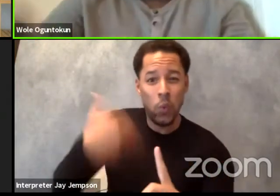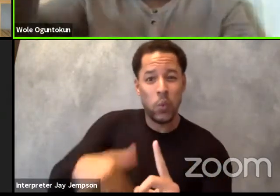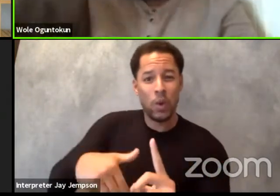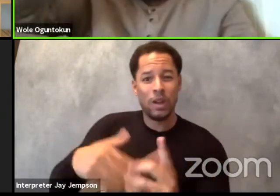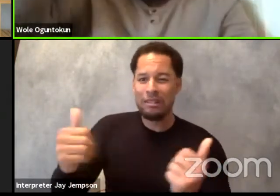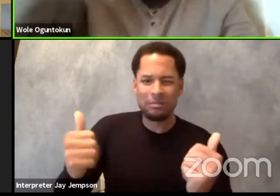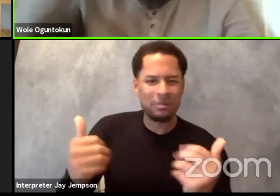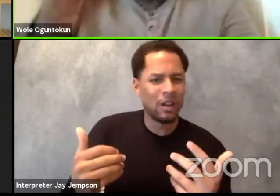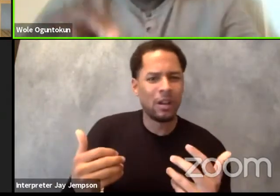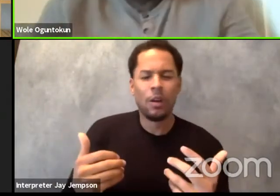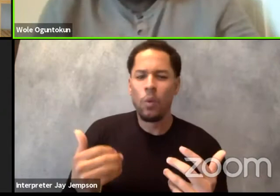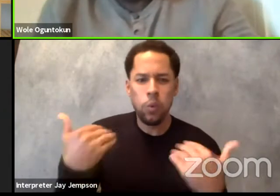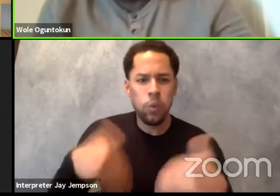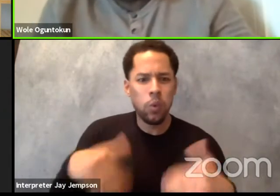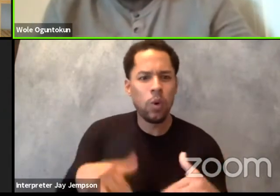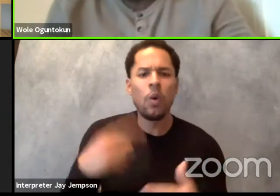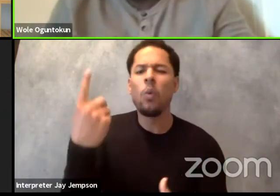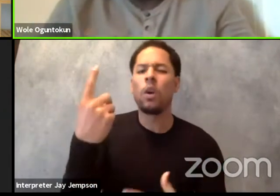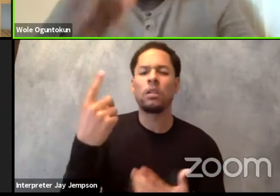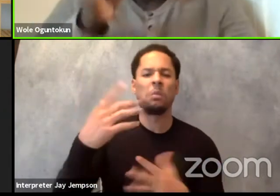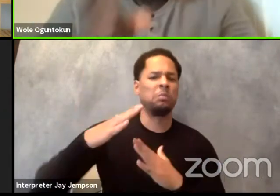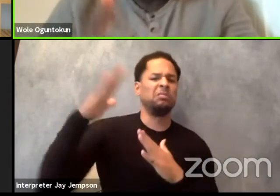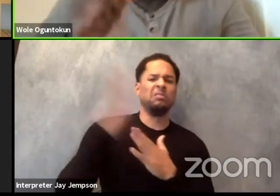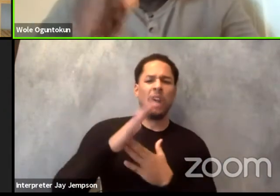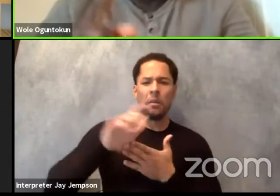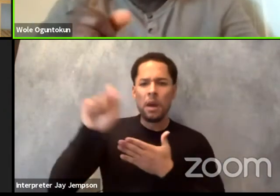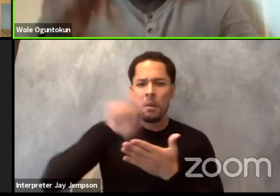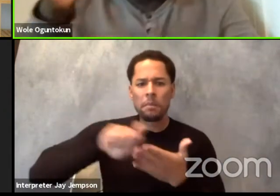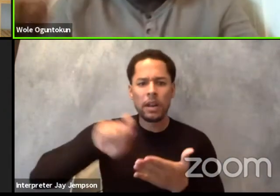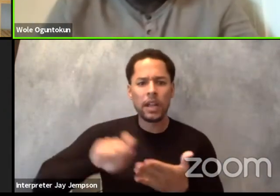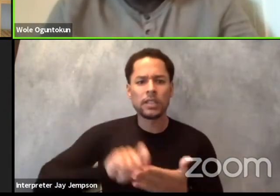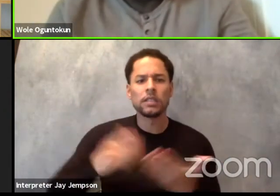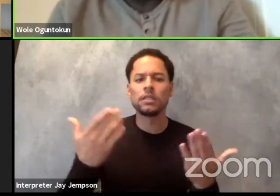One of the greatest plays ever written in my opinion, "Death and the King's Horseman."